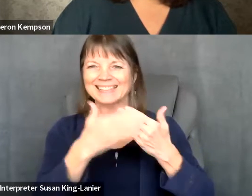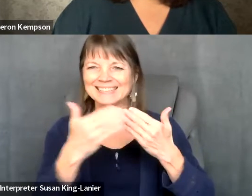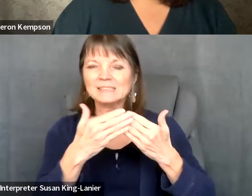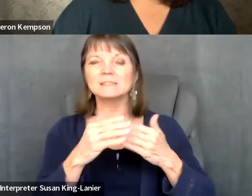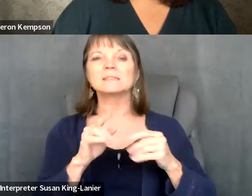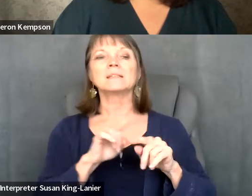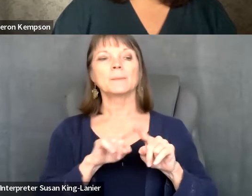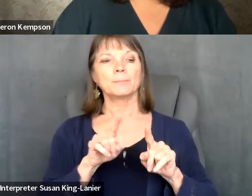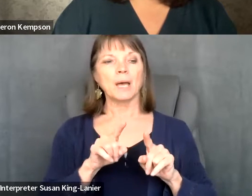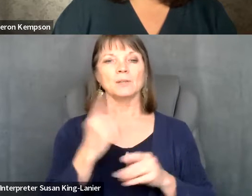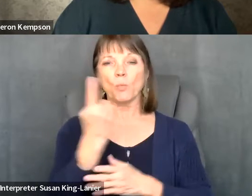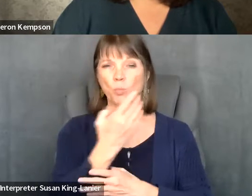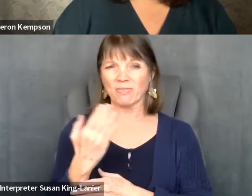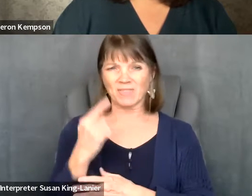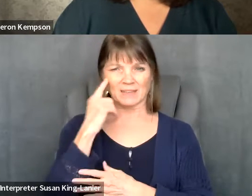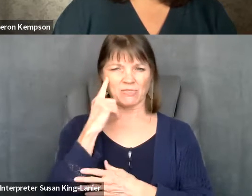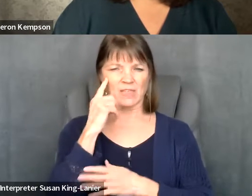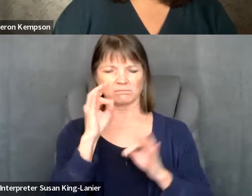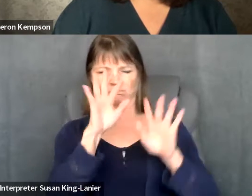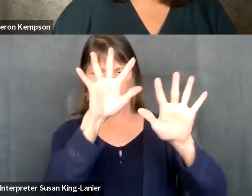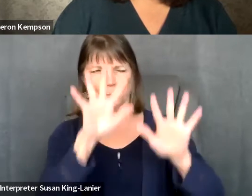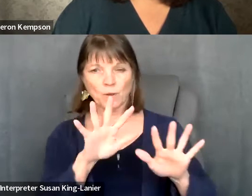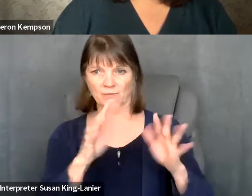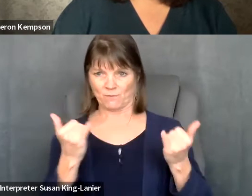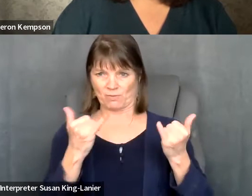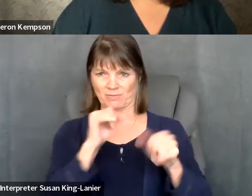Michael Smith: one thing that I think is great about this job is: